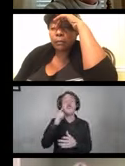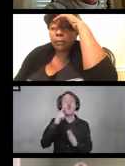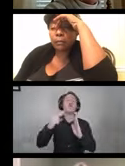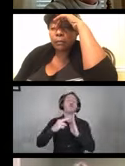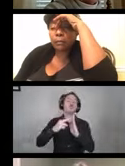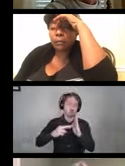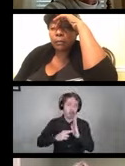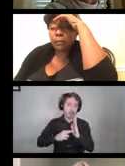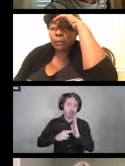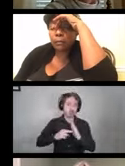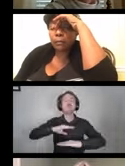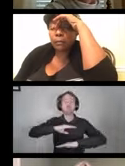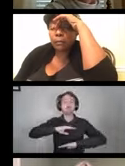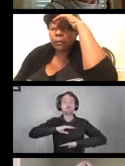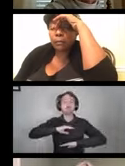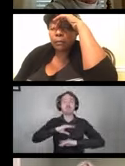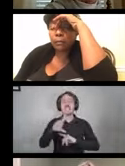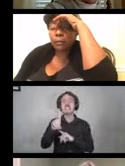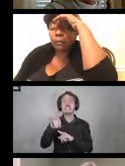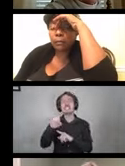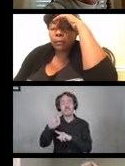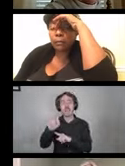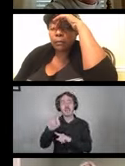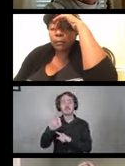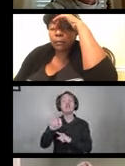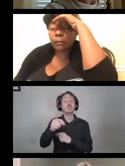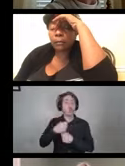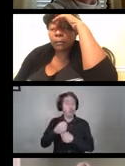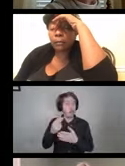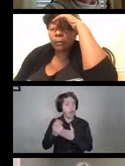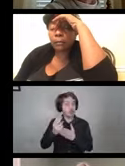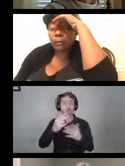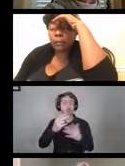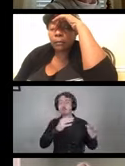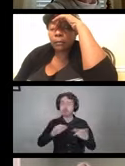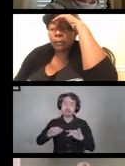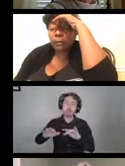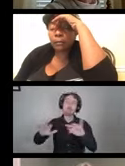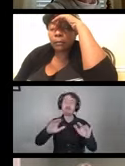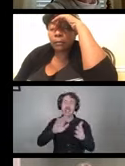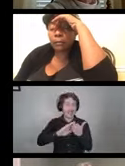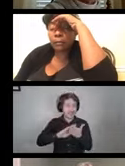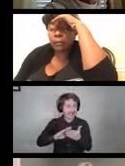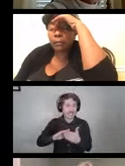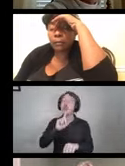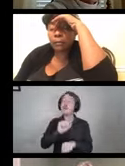So as you go through the cleaning and disinfecting you want to use disinfectants